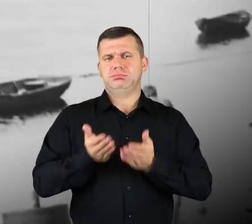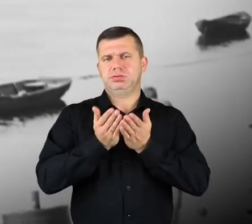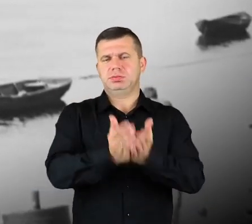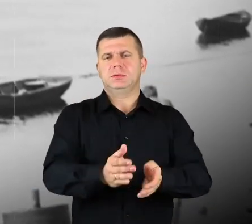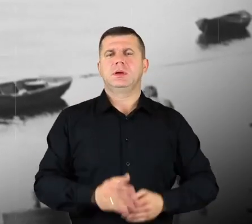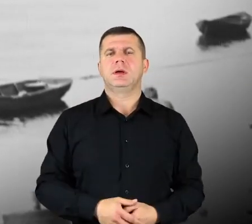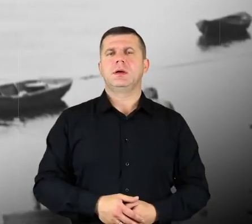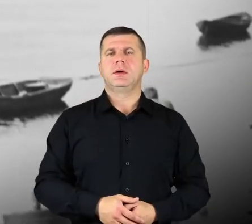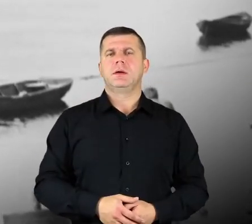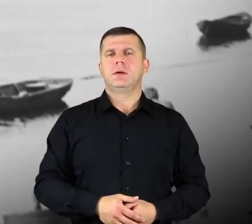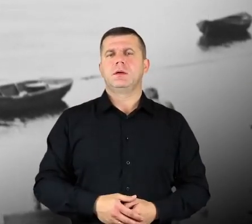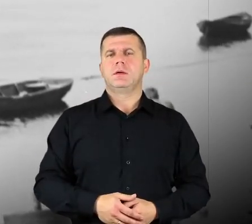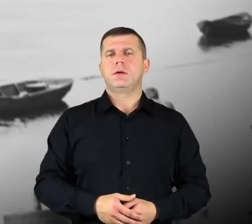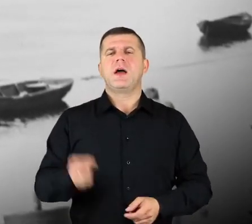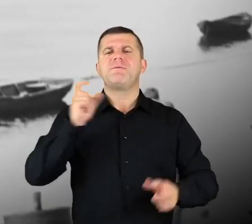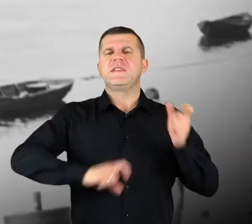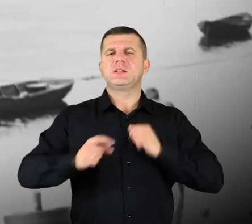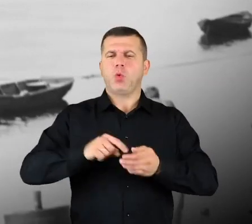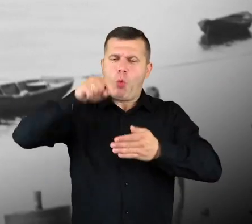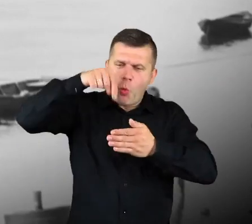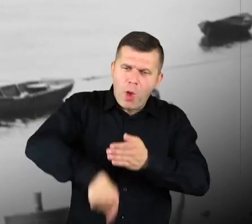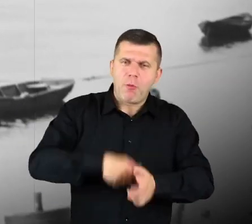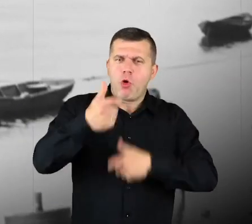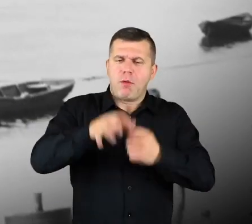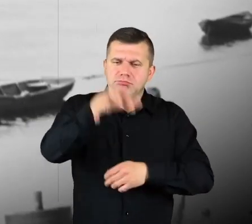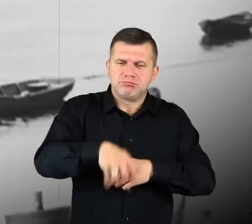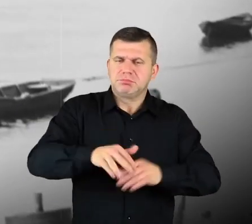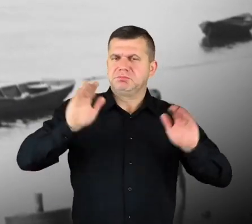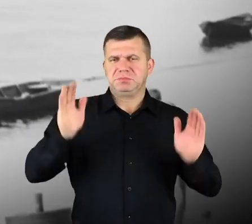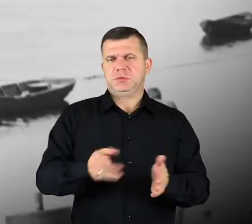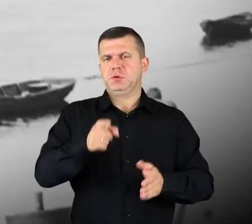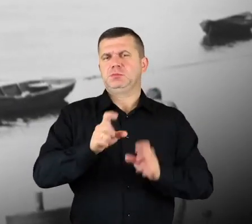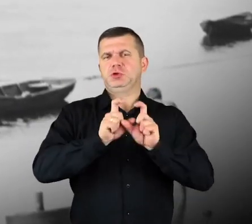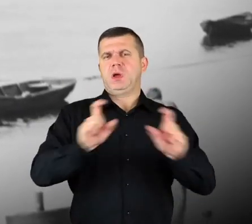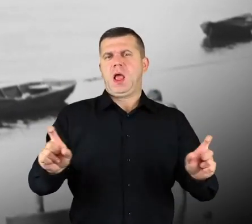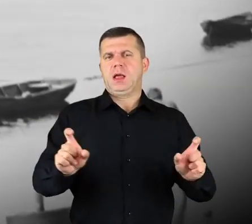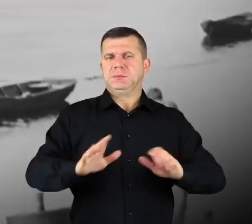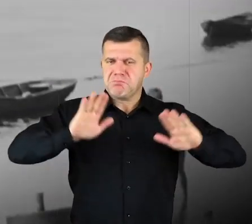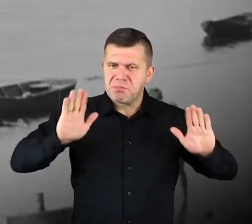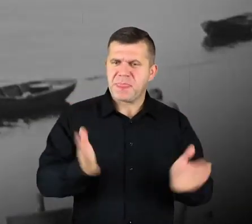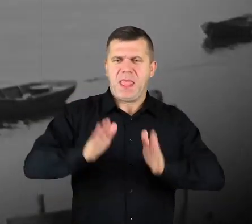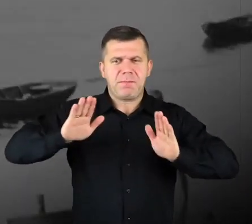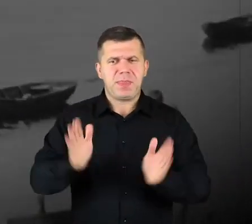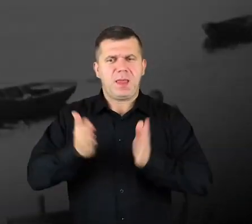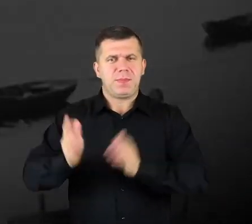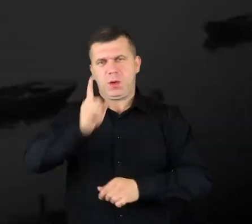Around that time, they stopped deepen the river. I know that around that time less and less people were involved with the river.